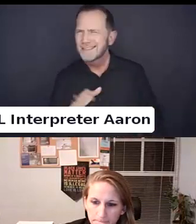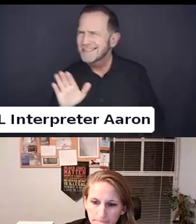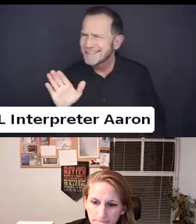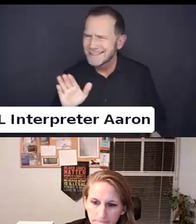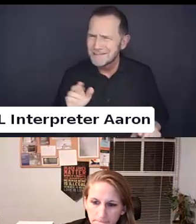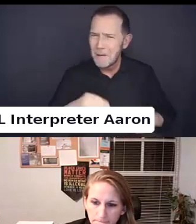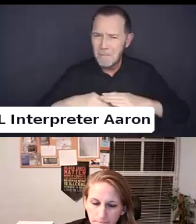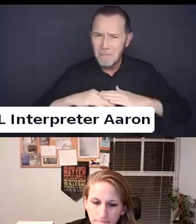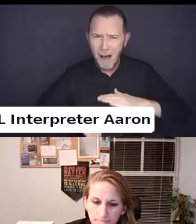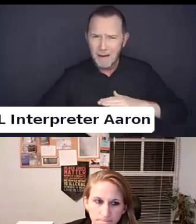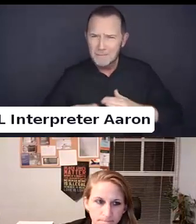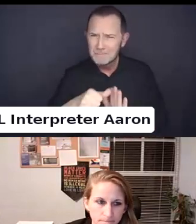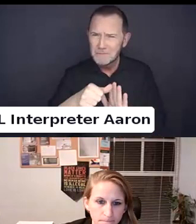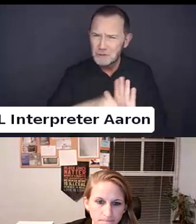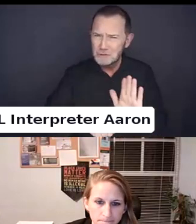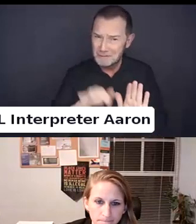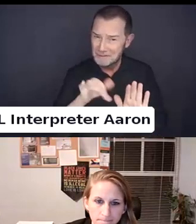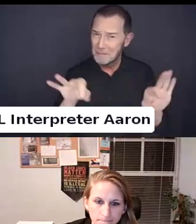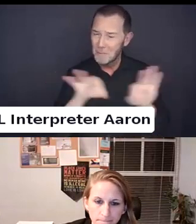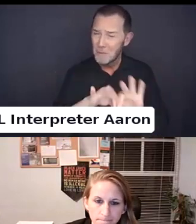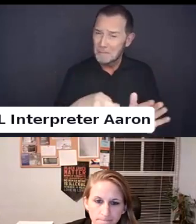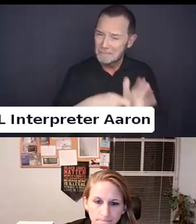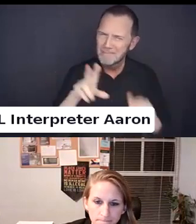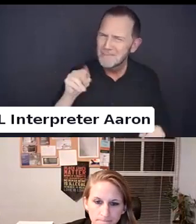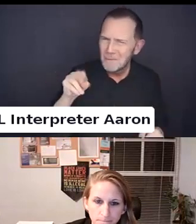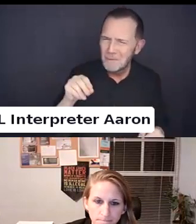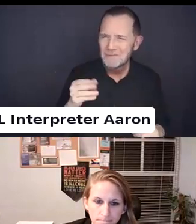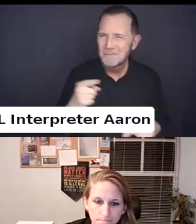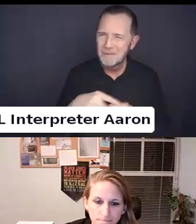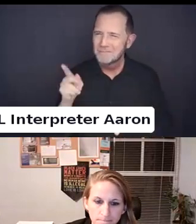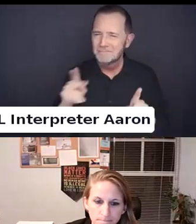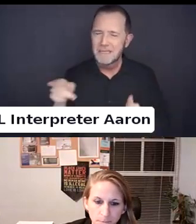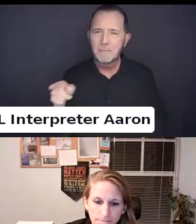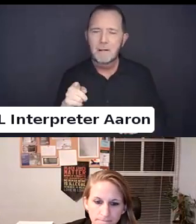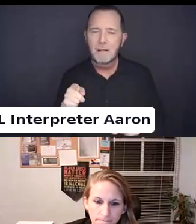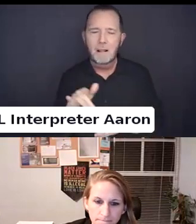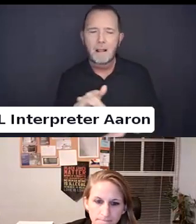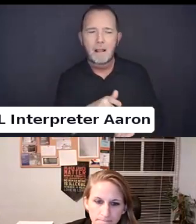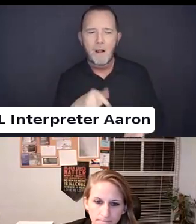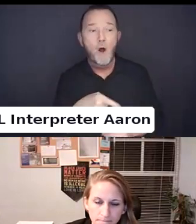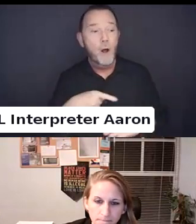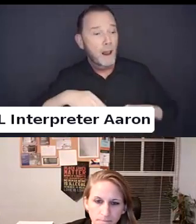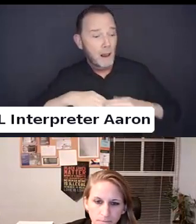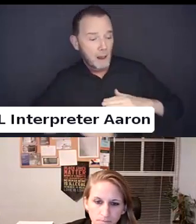It is ironic but not really that this happened in Florida.